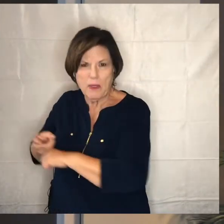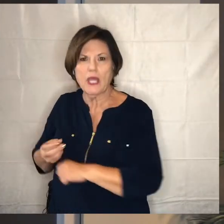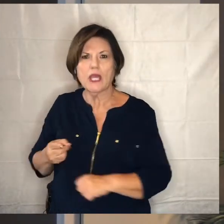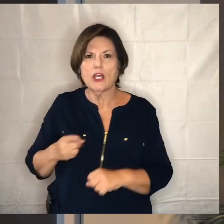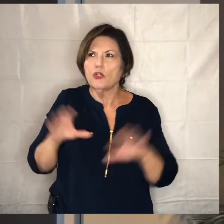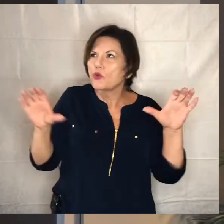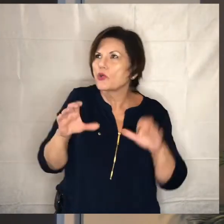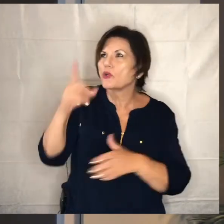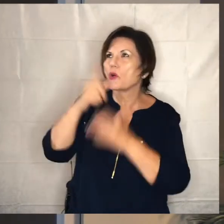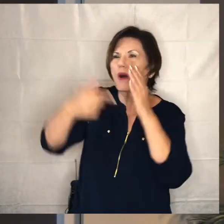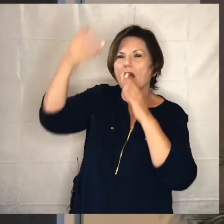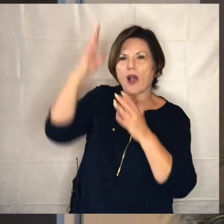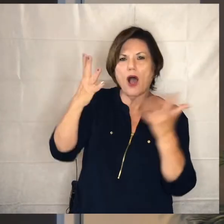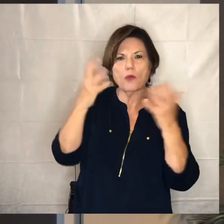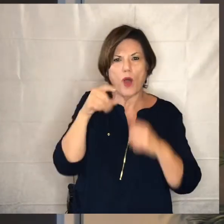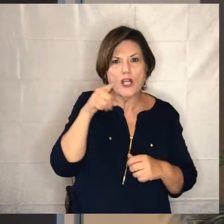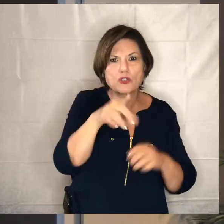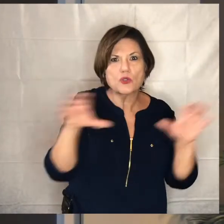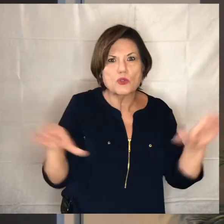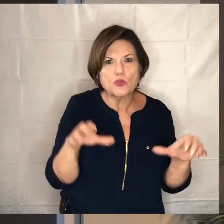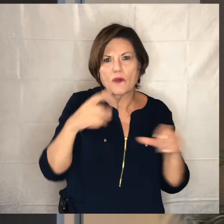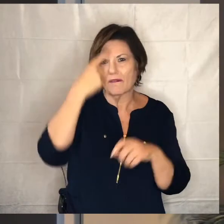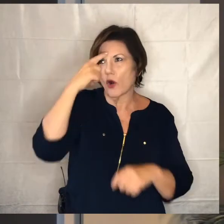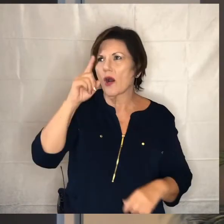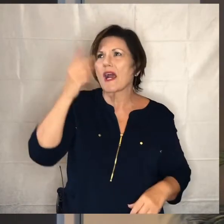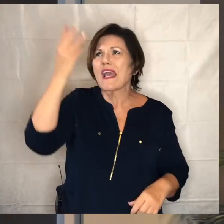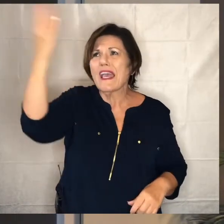god wants you to get done and that's the kind of cunning and the kind of